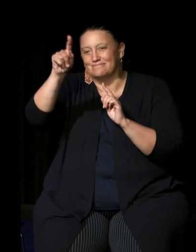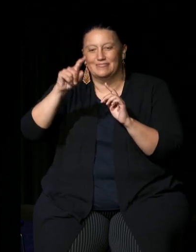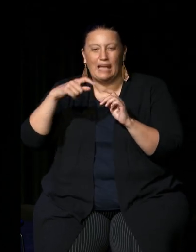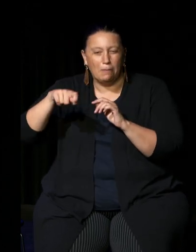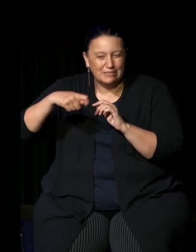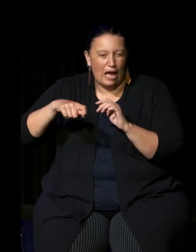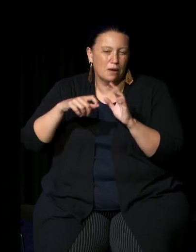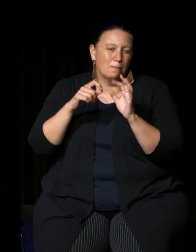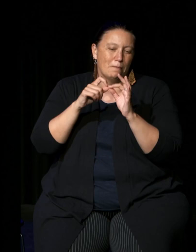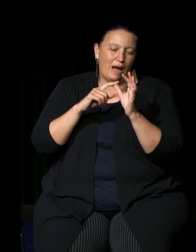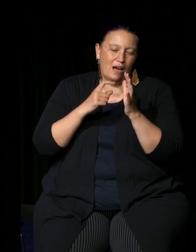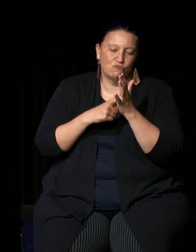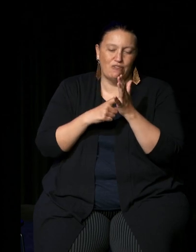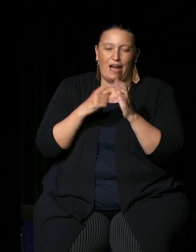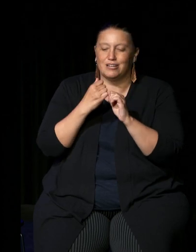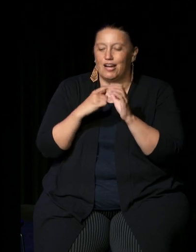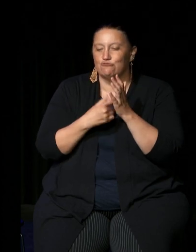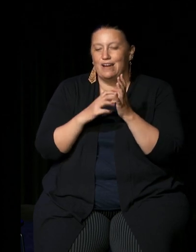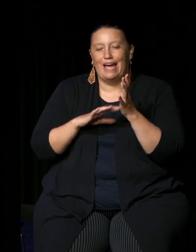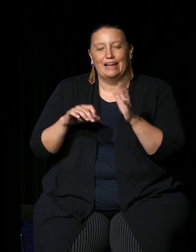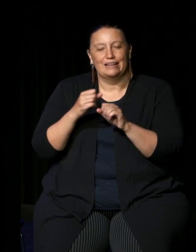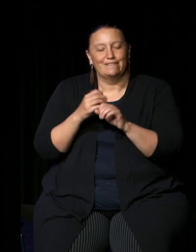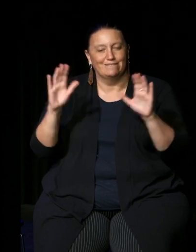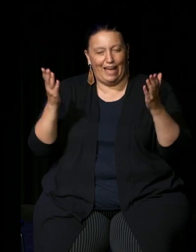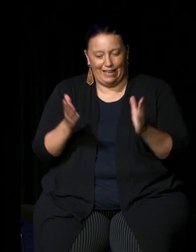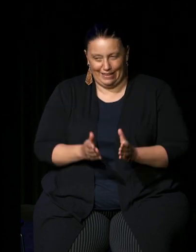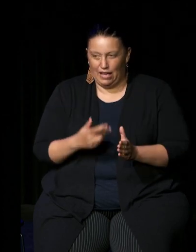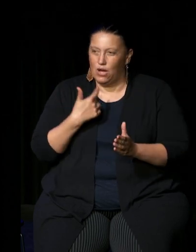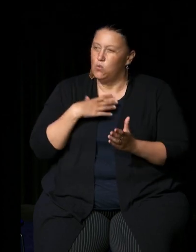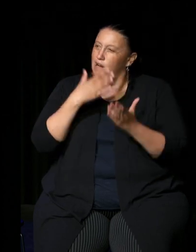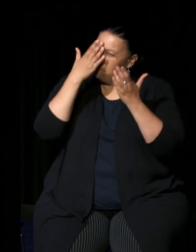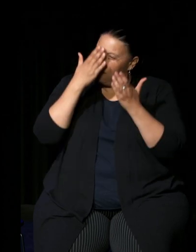welcome you all here today and to pay our respects to the elders of the Dharug Nation